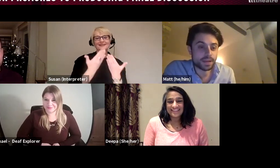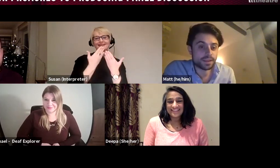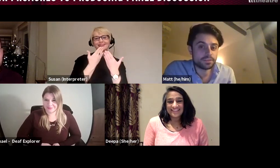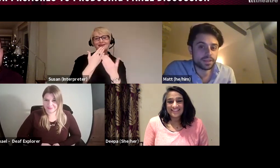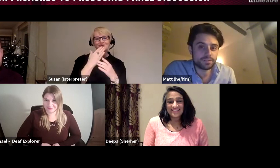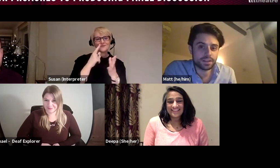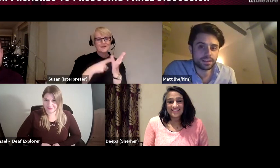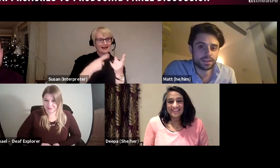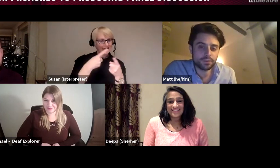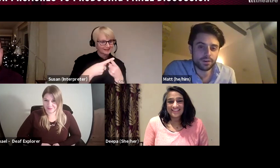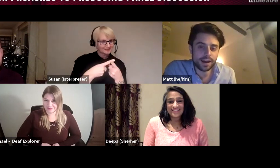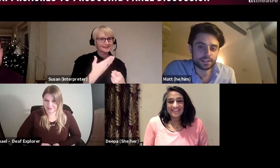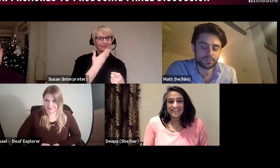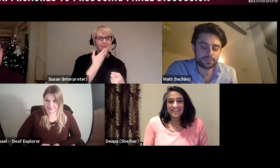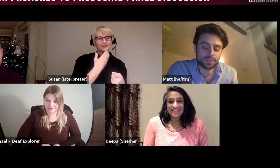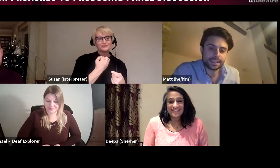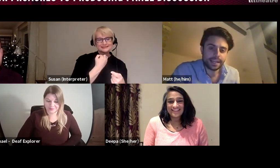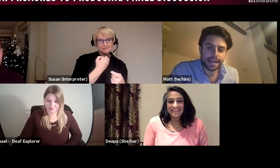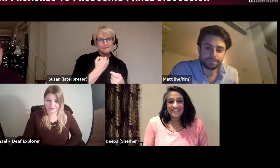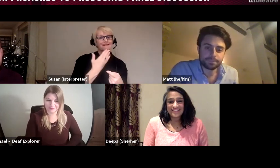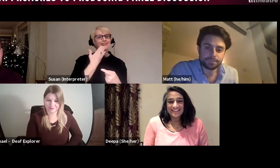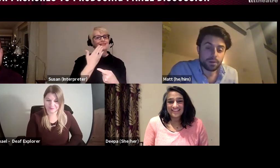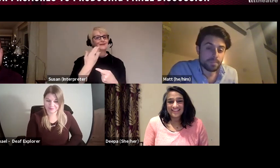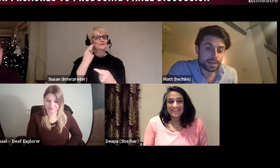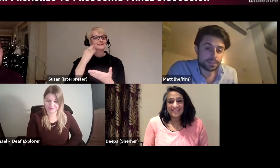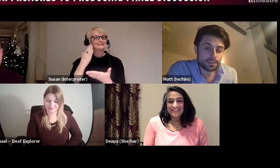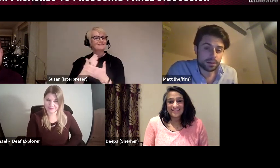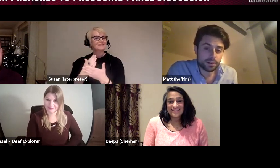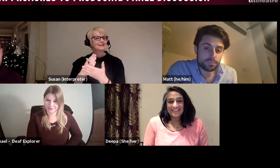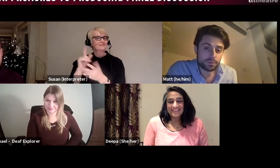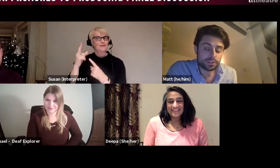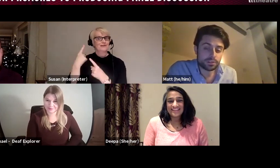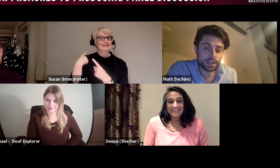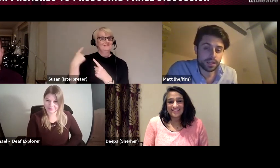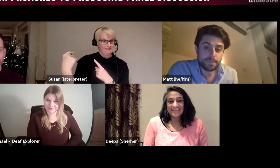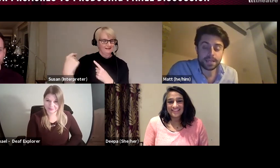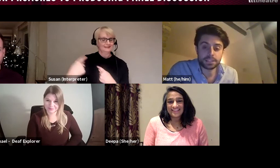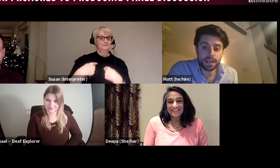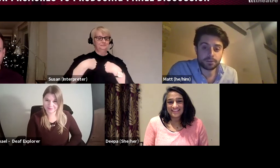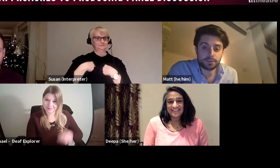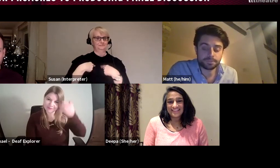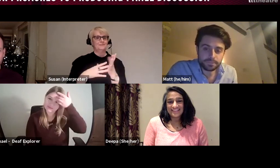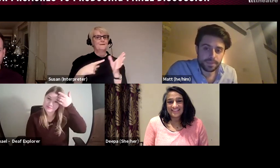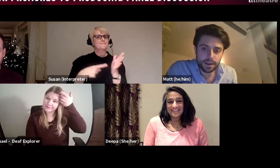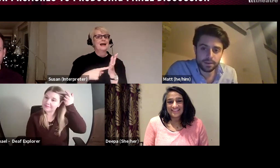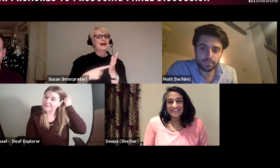thank you Deafinitely for having us all here. So I am Matt, I am the producer at Paines Plough,